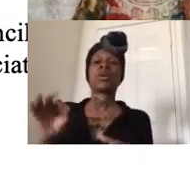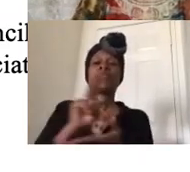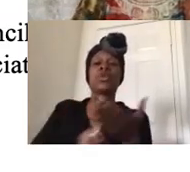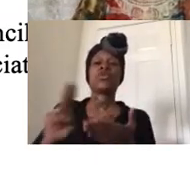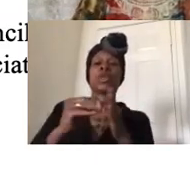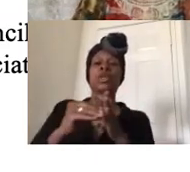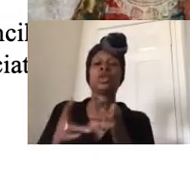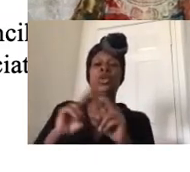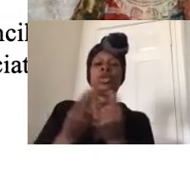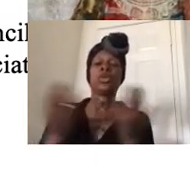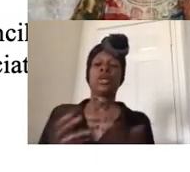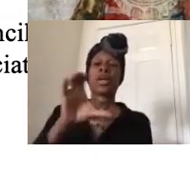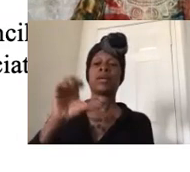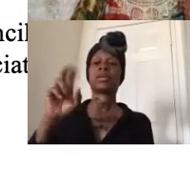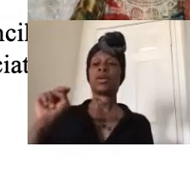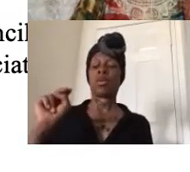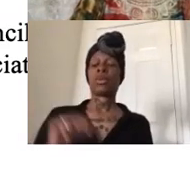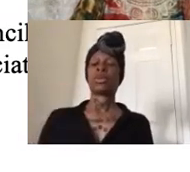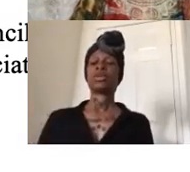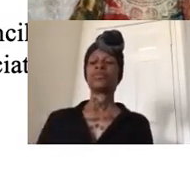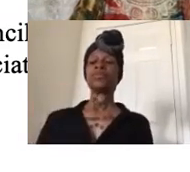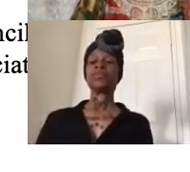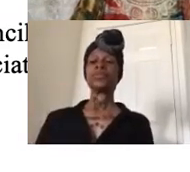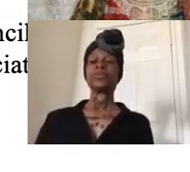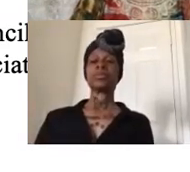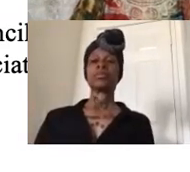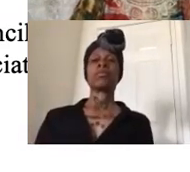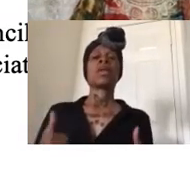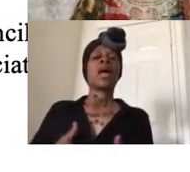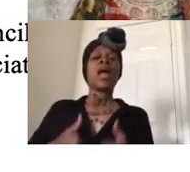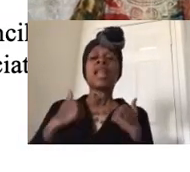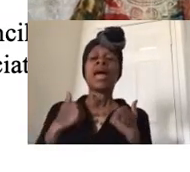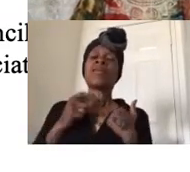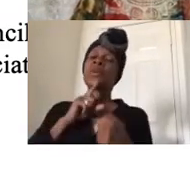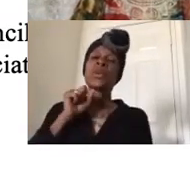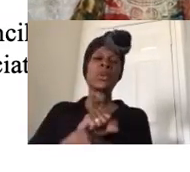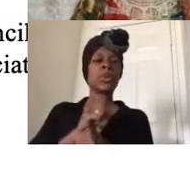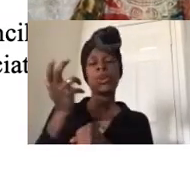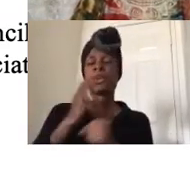at cal state northridge life is indeed a paradox